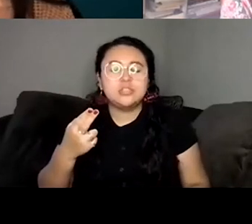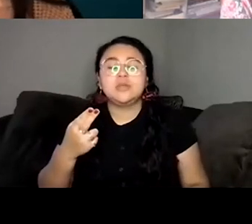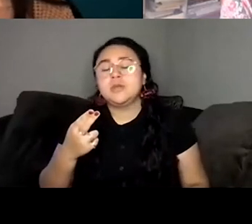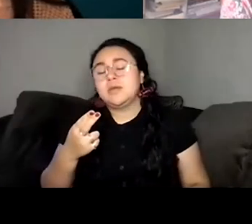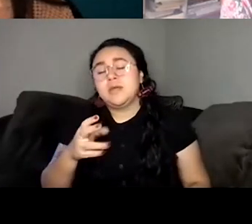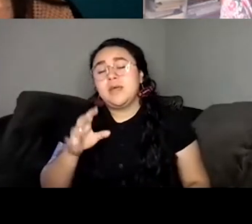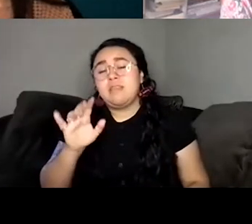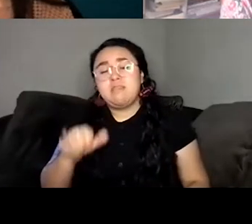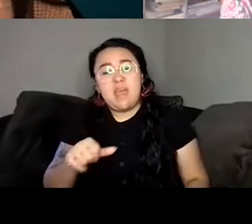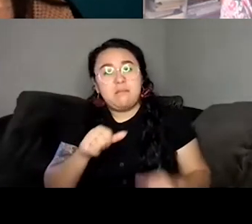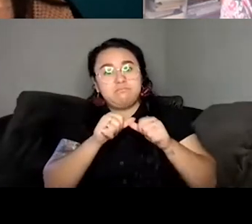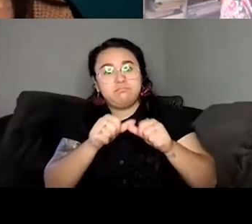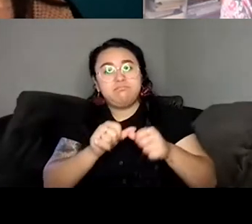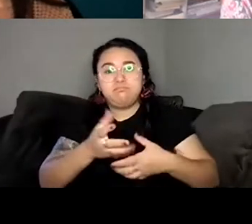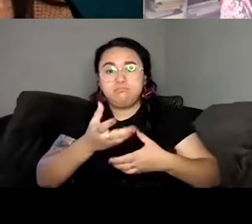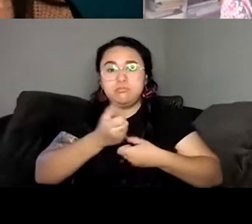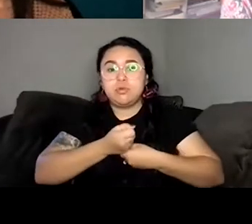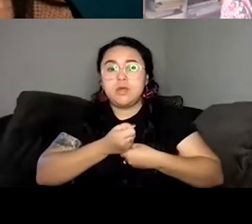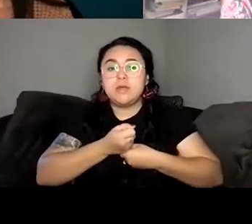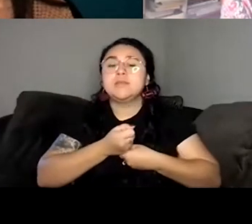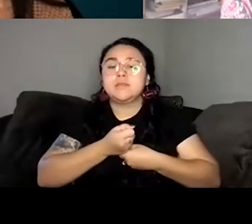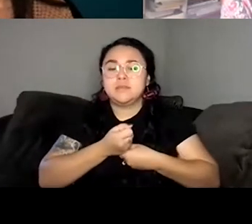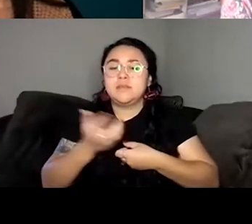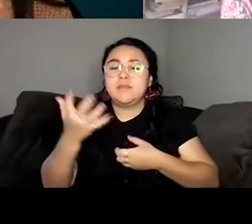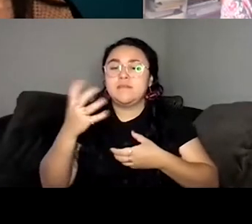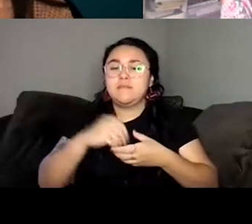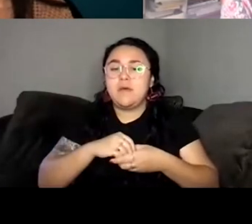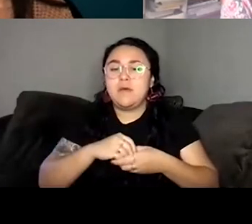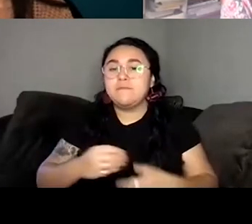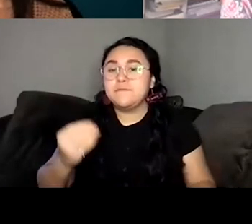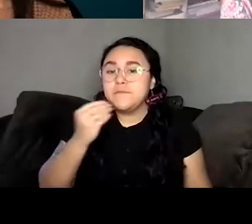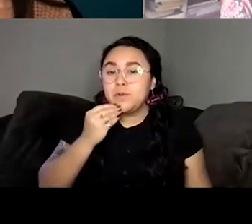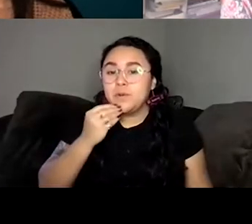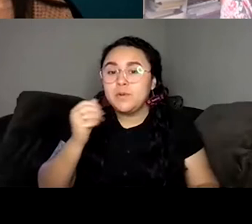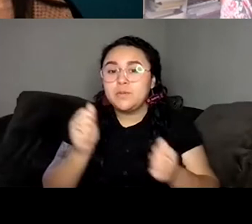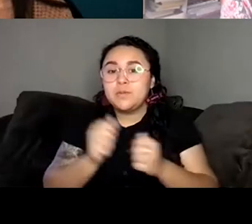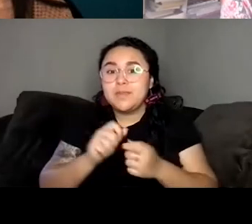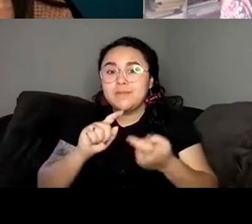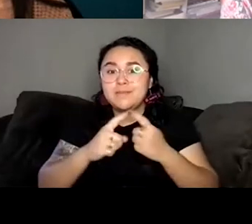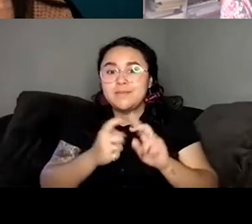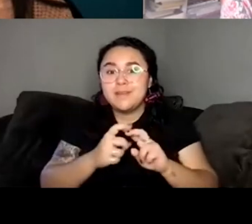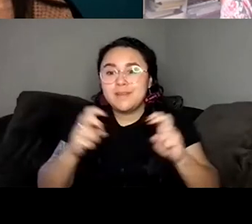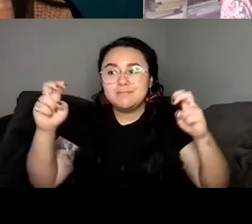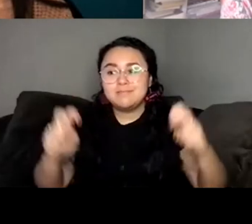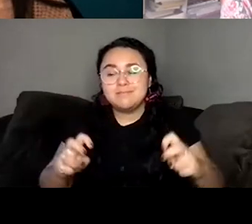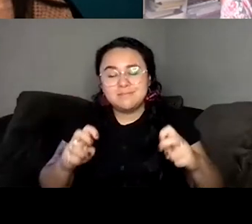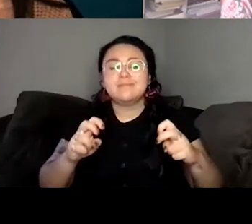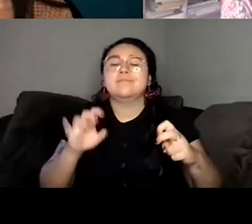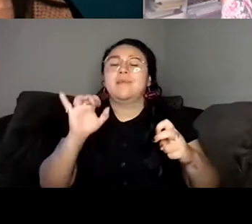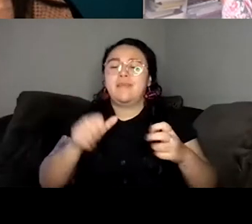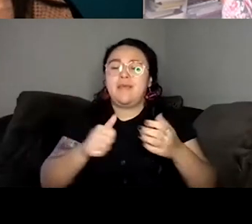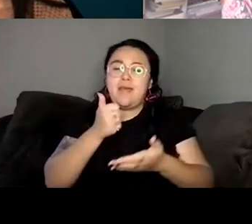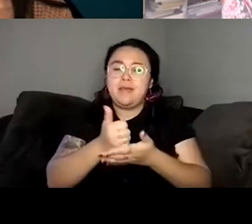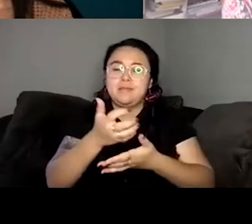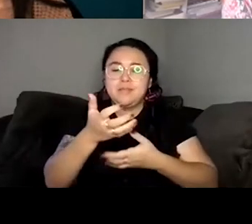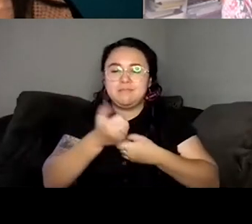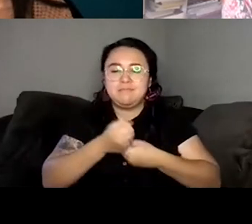to involve food. It's like having food with friends. So the previous question actually